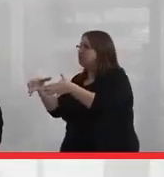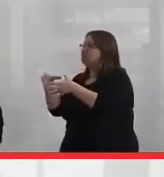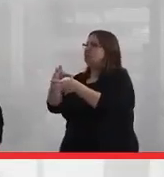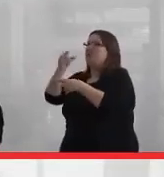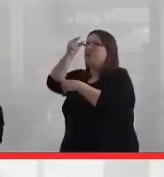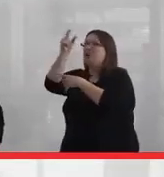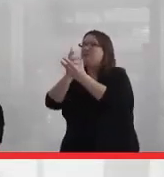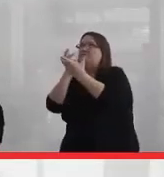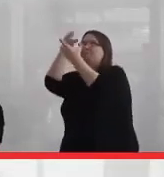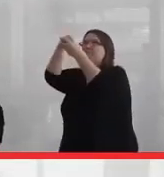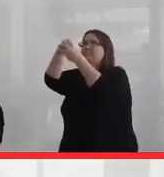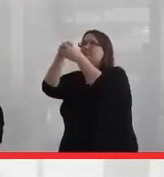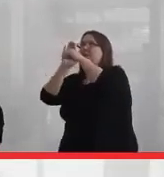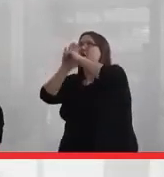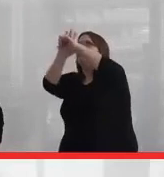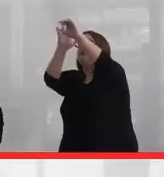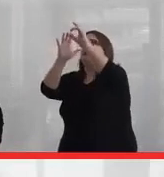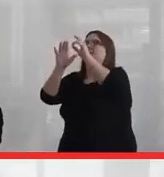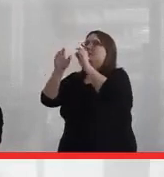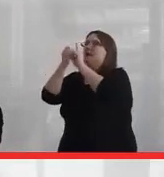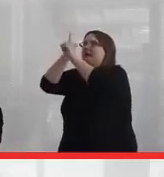with government and lobbying and advocacy work.